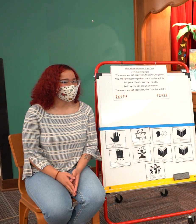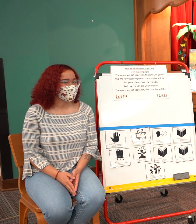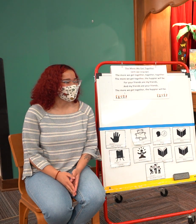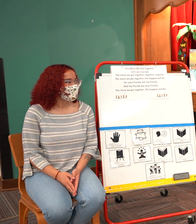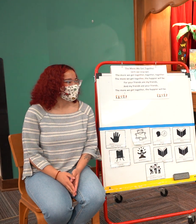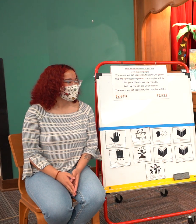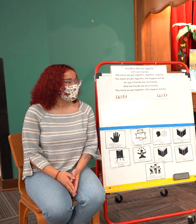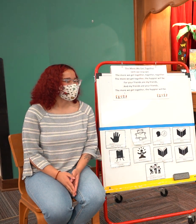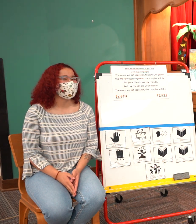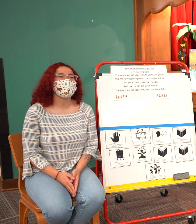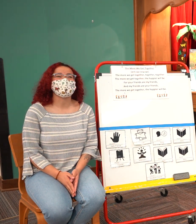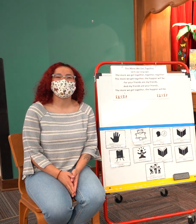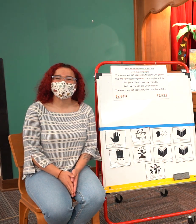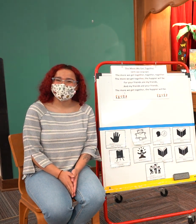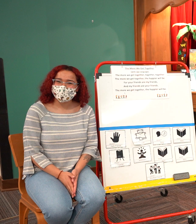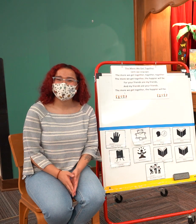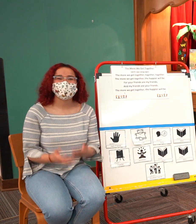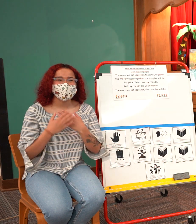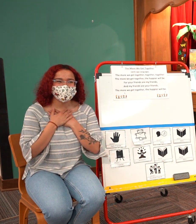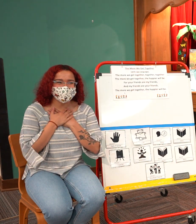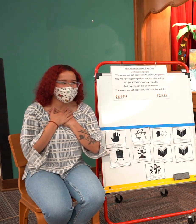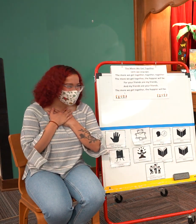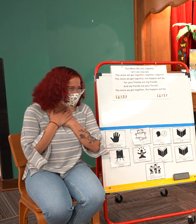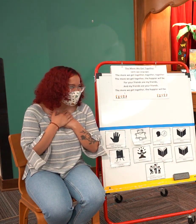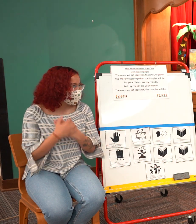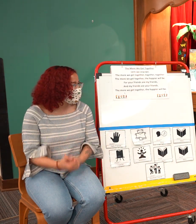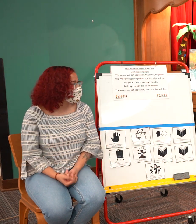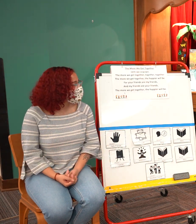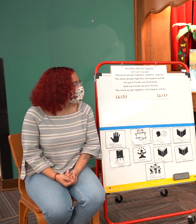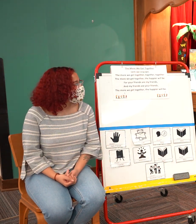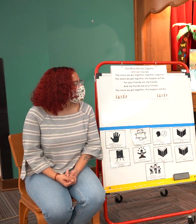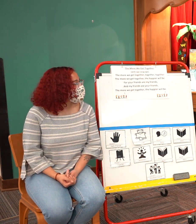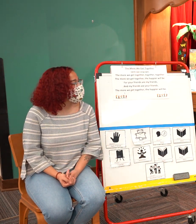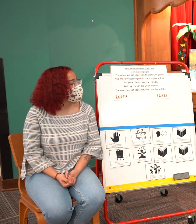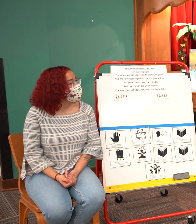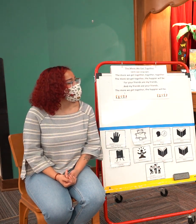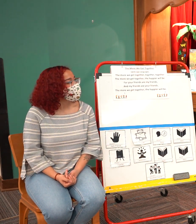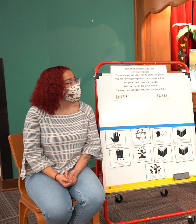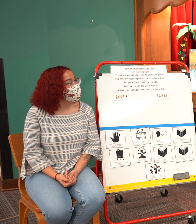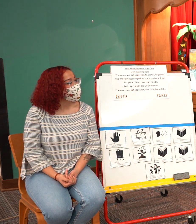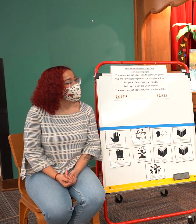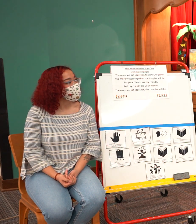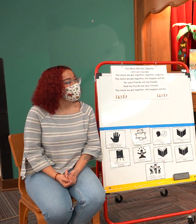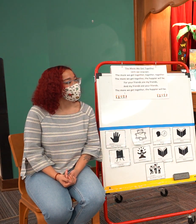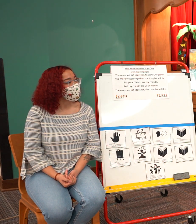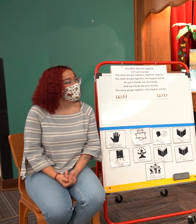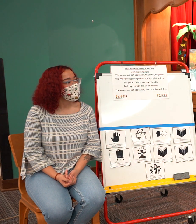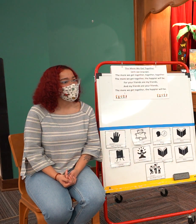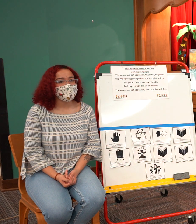and it's not just tiana because we have all kinds of friends who are behind the camera